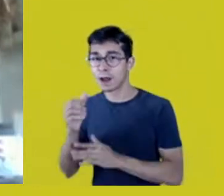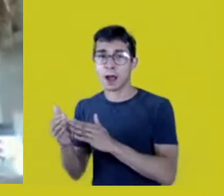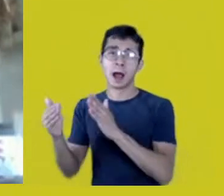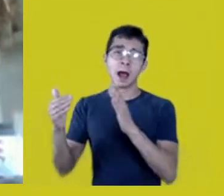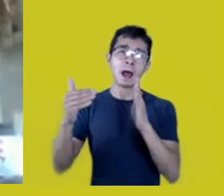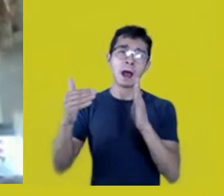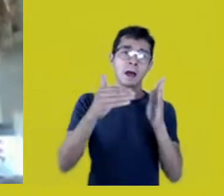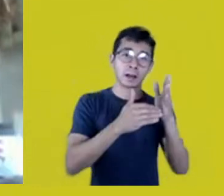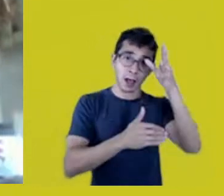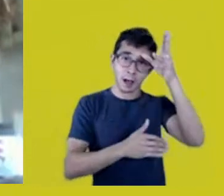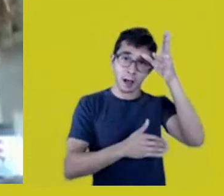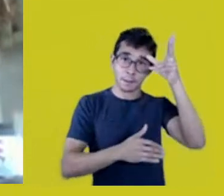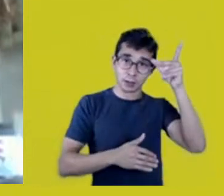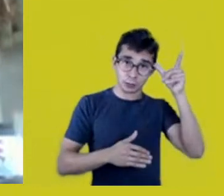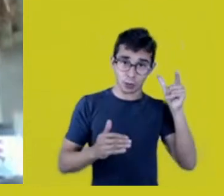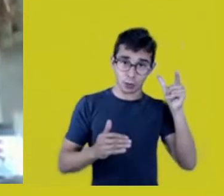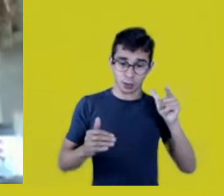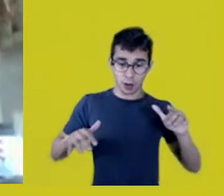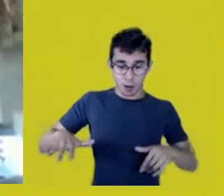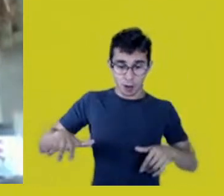from Porto Velho, in Rondônia,